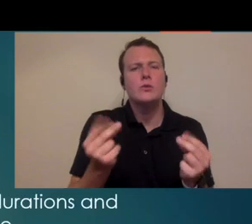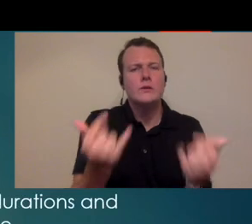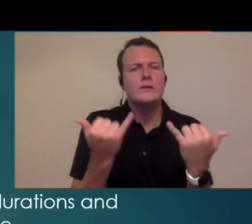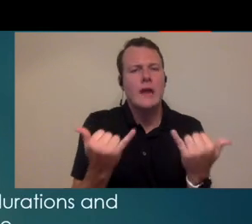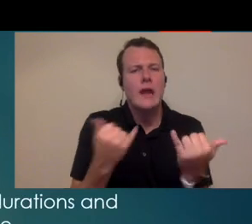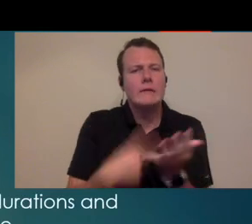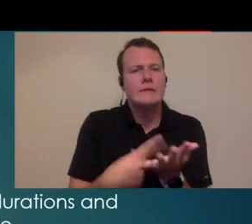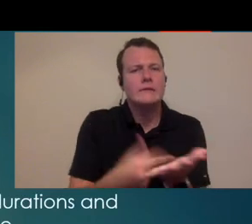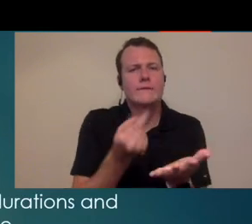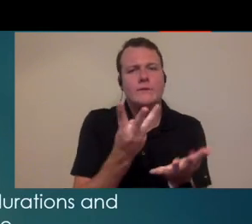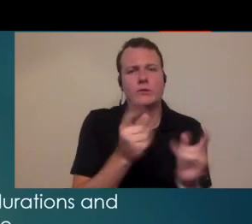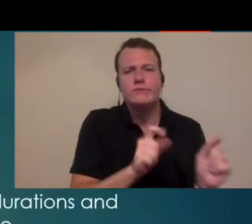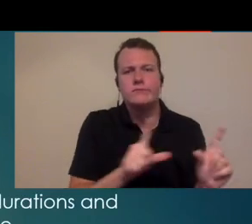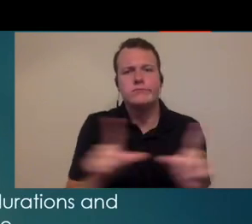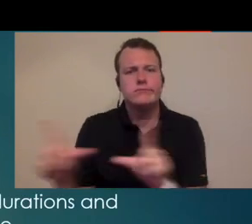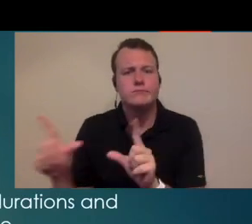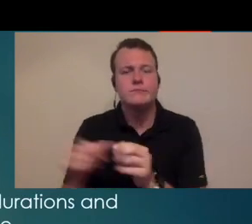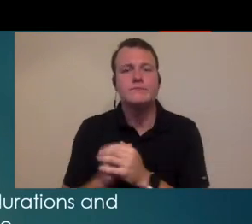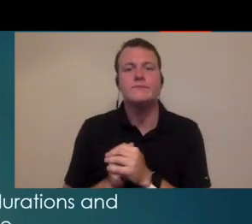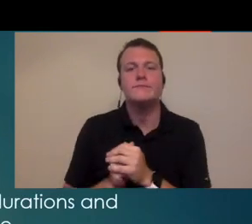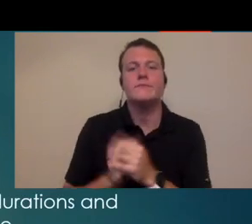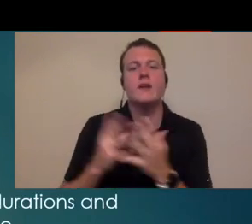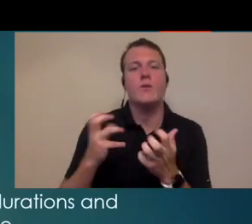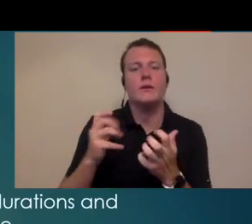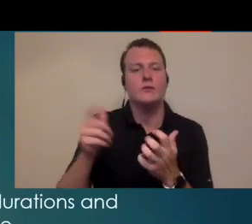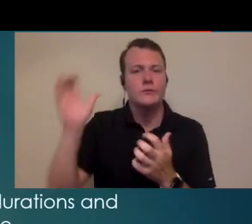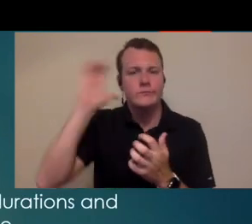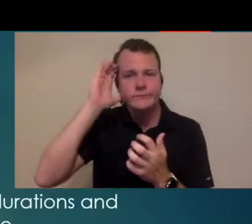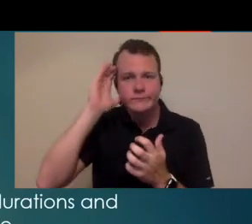kind of kind of go quickly through this next couple slides so we have time to